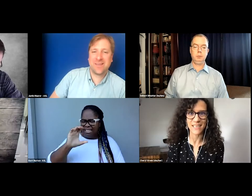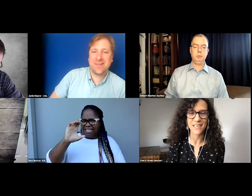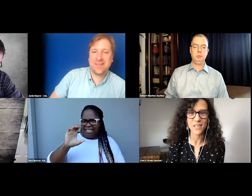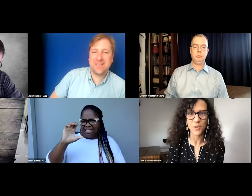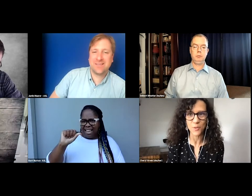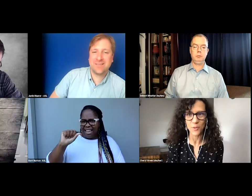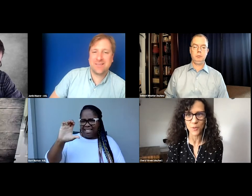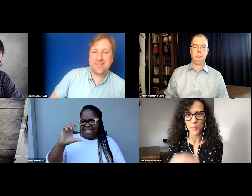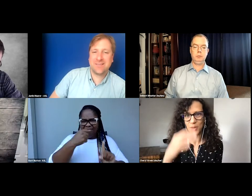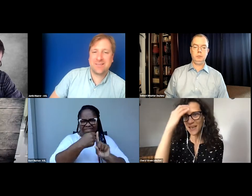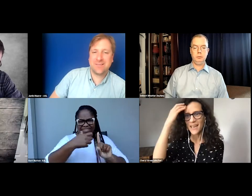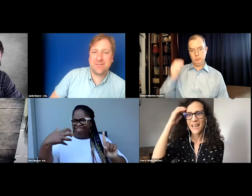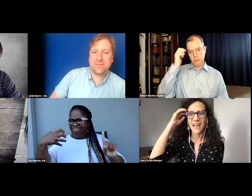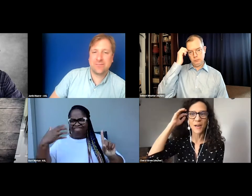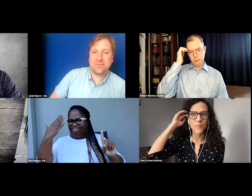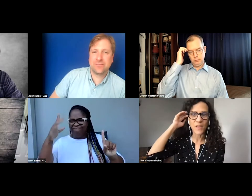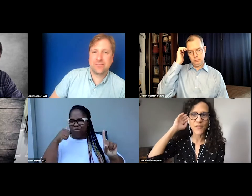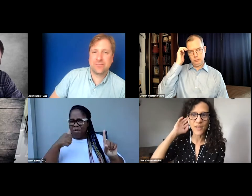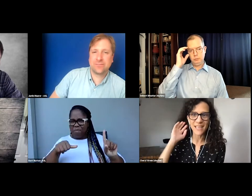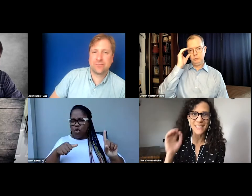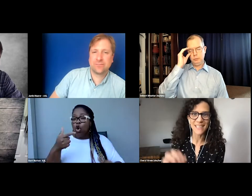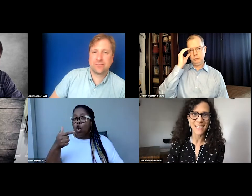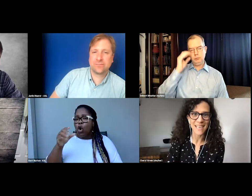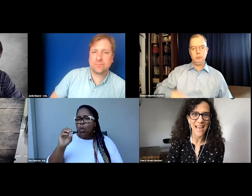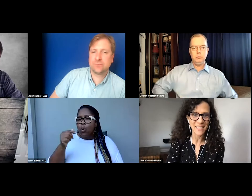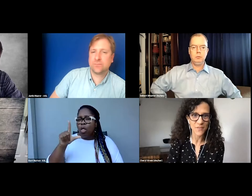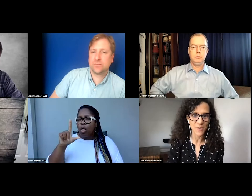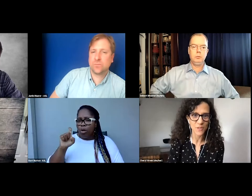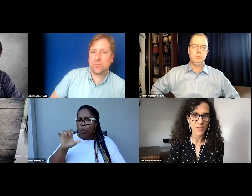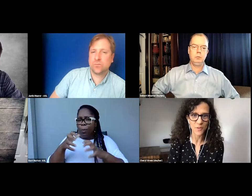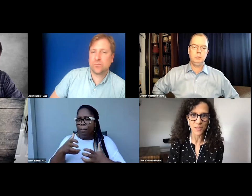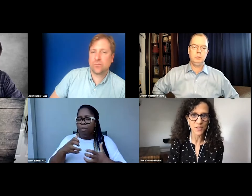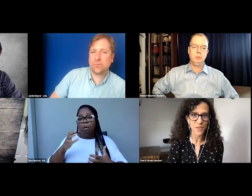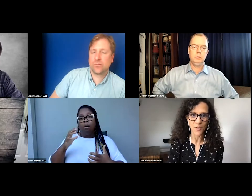It's a Google group. I feel like it's less active than it was a few years ago.